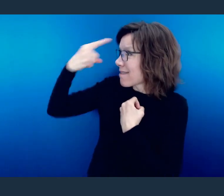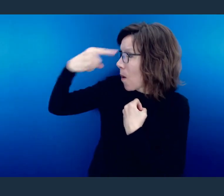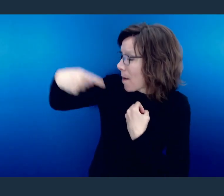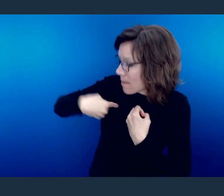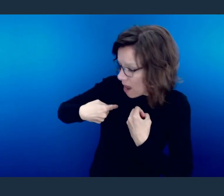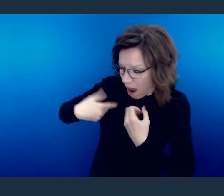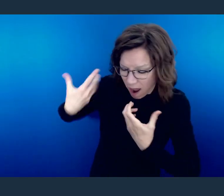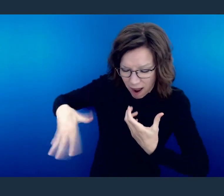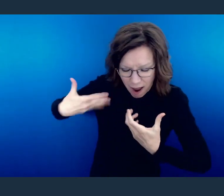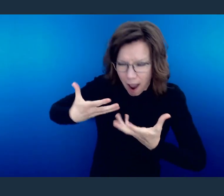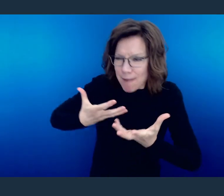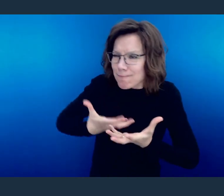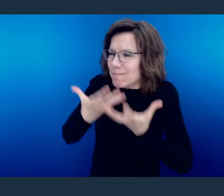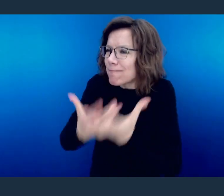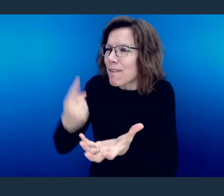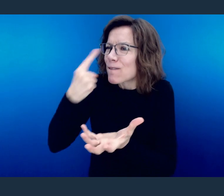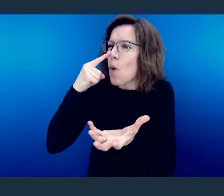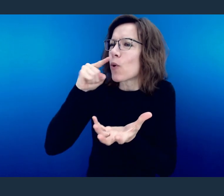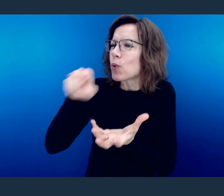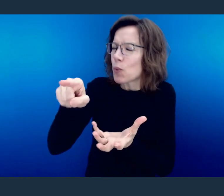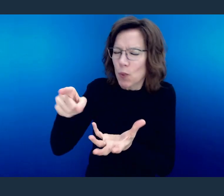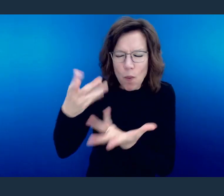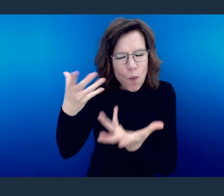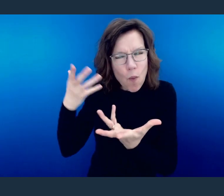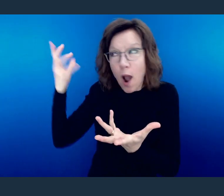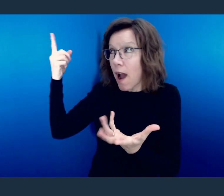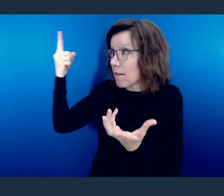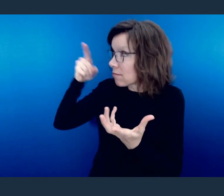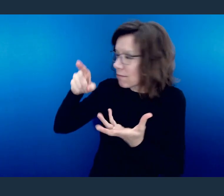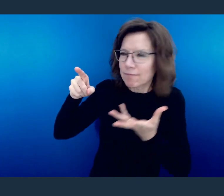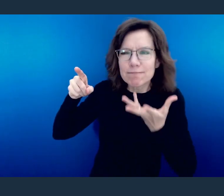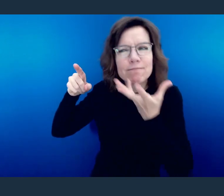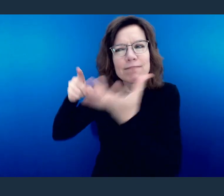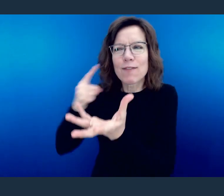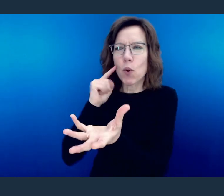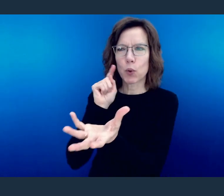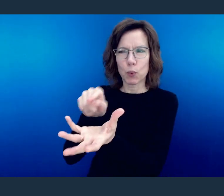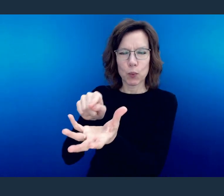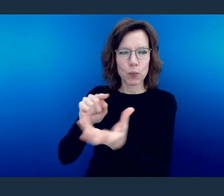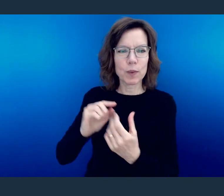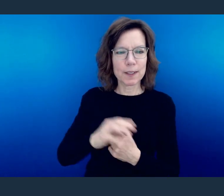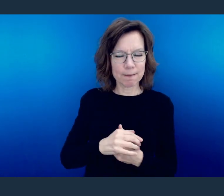me and how that's reflected and how I intend to handle you.